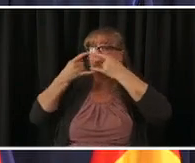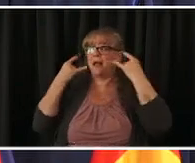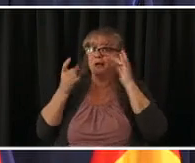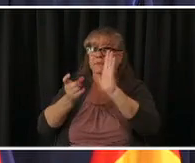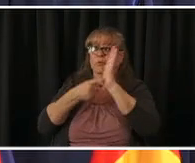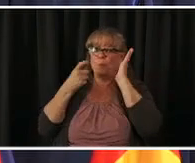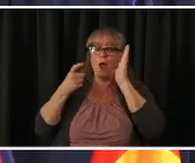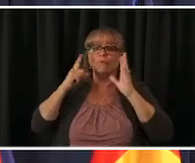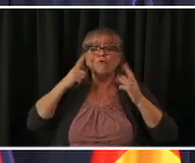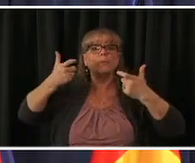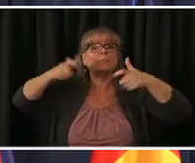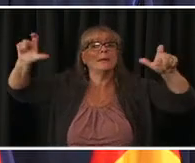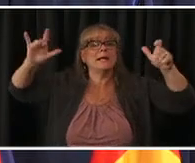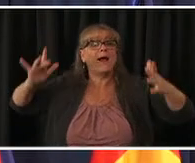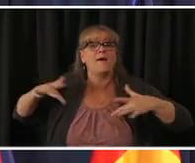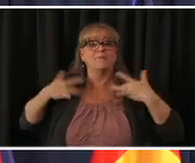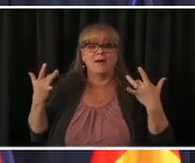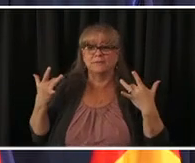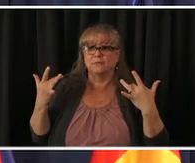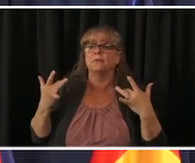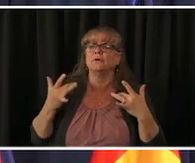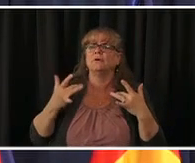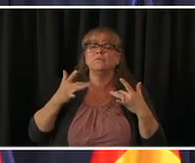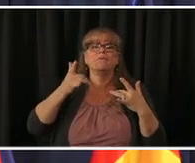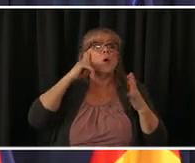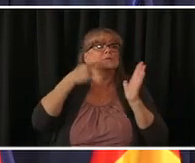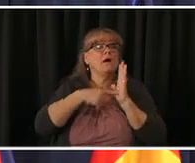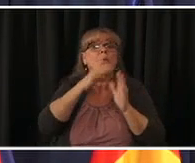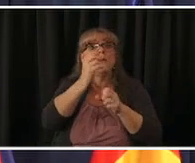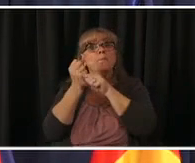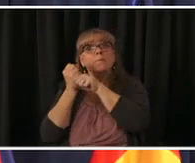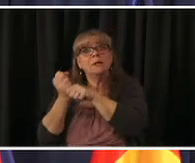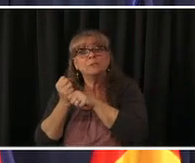are for the rockies of course field like there are for other major events otherwise